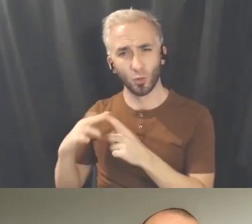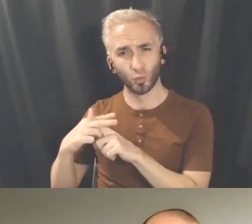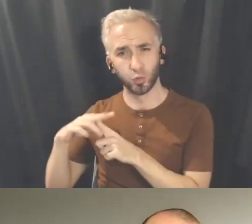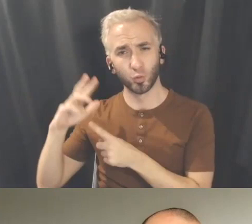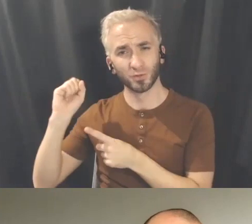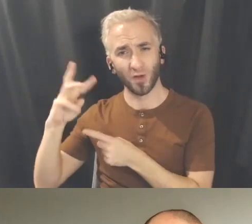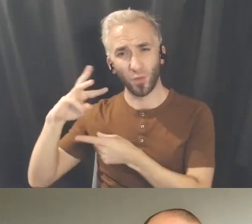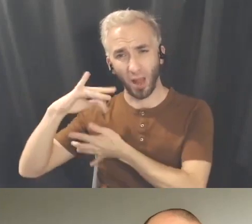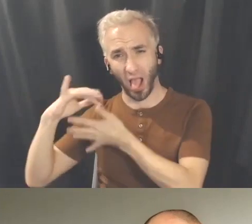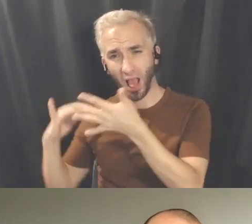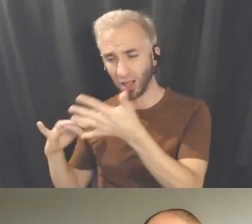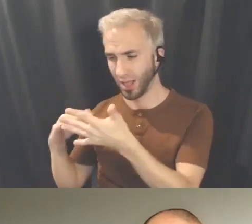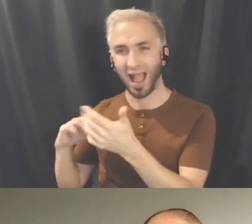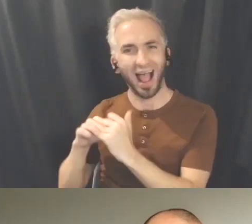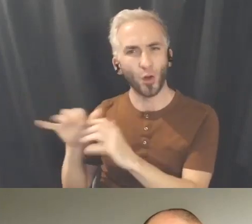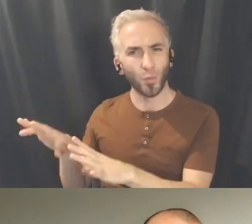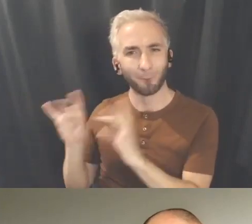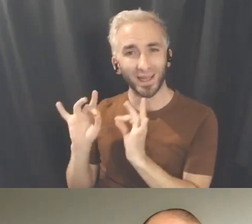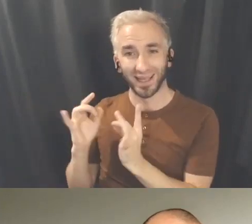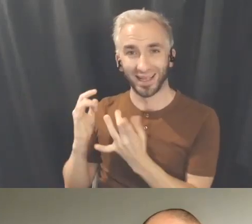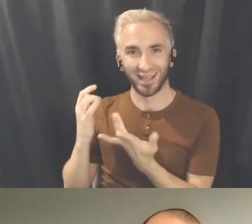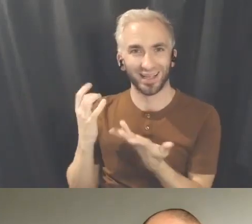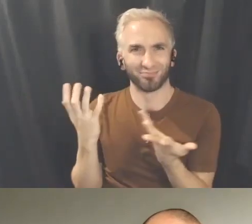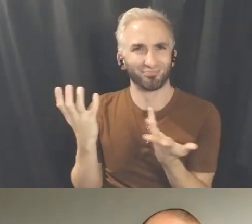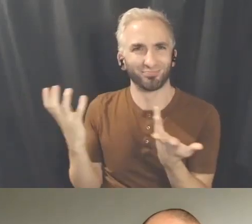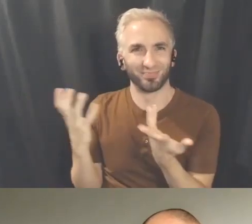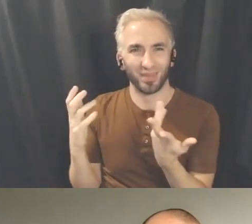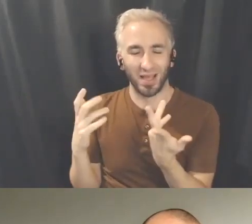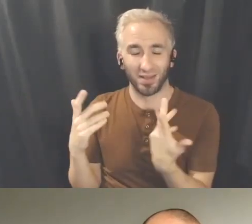how do you not be overwhelmed, I think beautifully overwhelmed by the kind of choice?